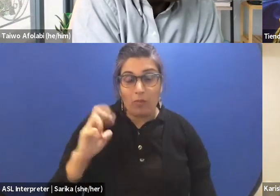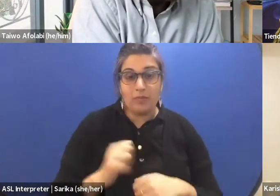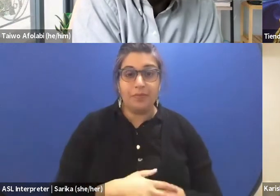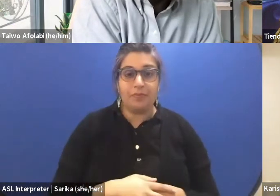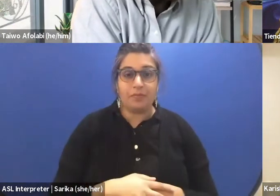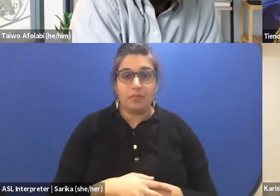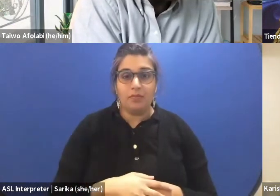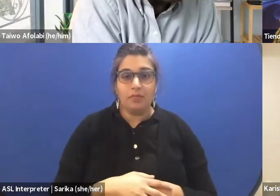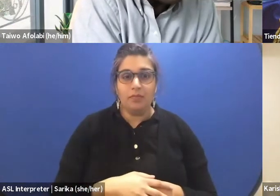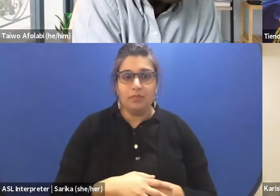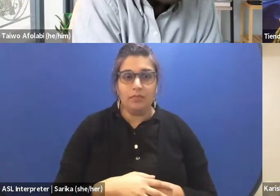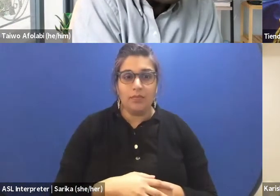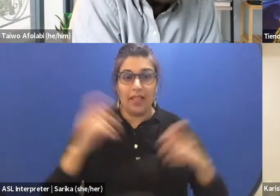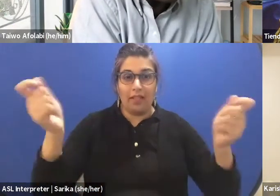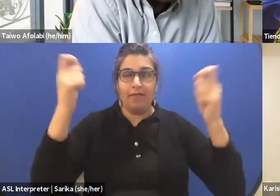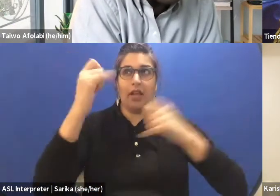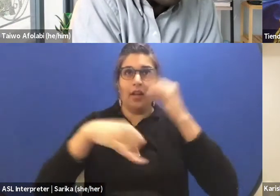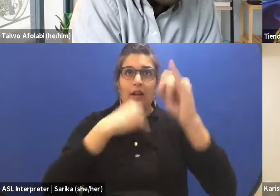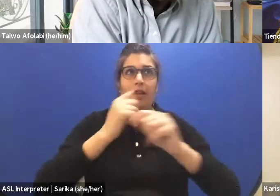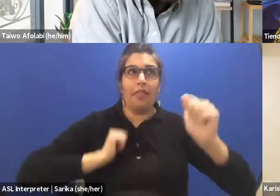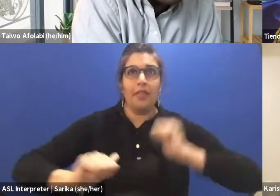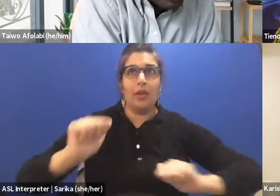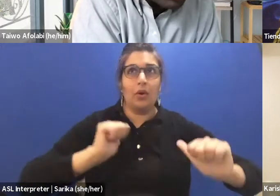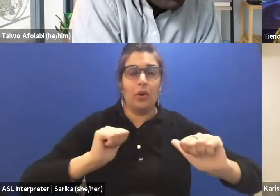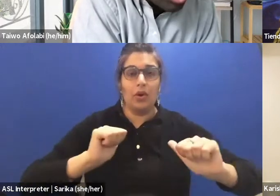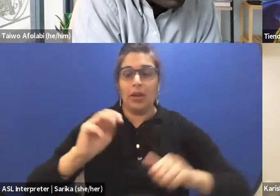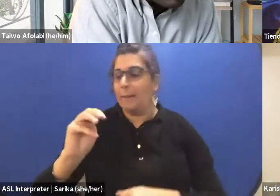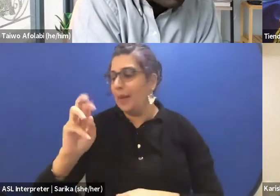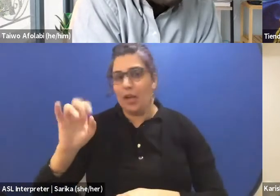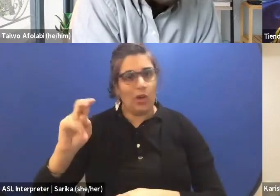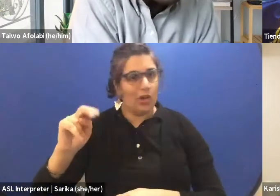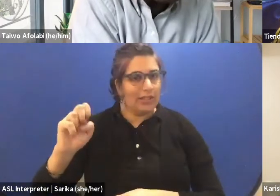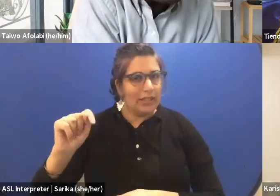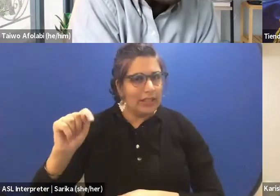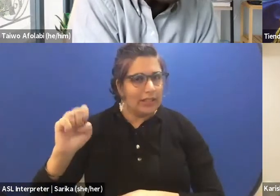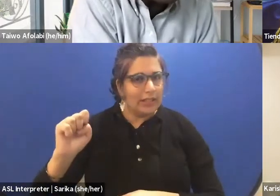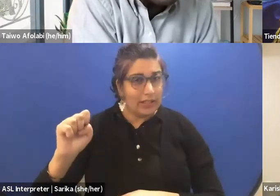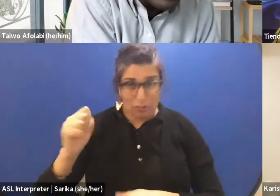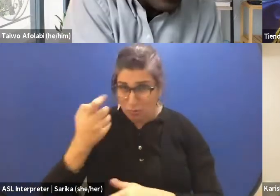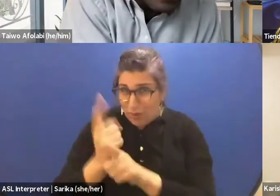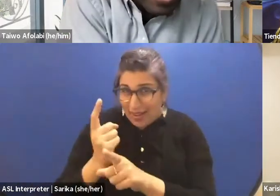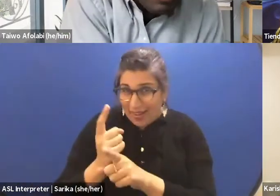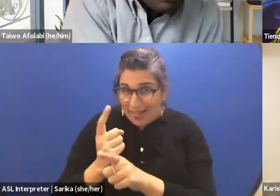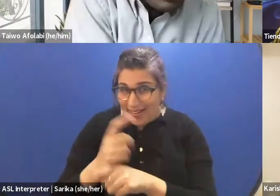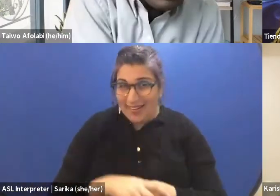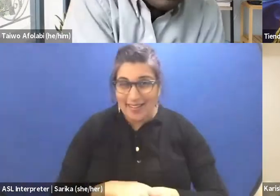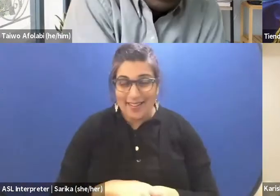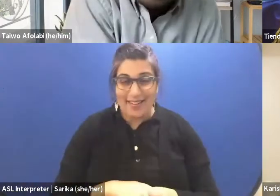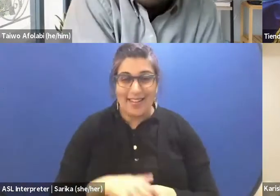That's the FESTIVAL INTERNATIONAL THÉÂTRE MARIONNETTES Of OUAGADOUGOU, if I still remember that fully correctly.